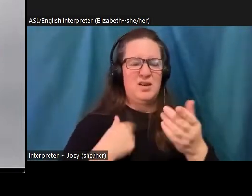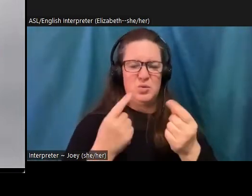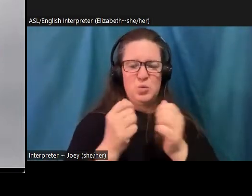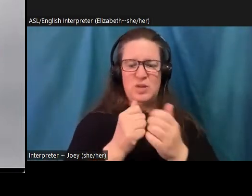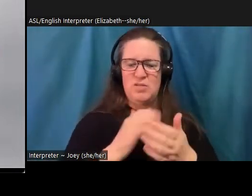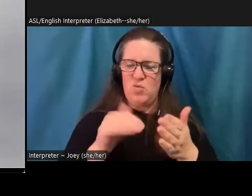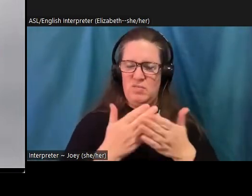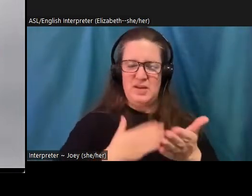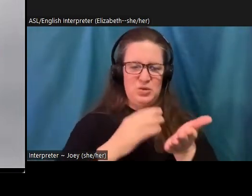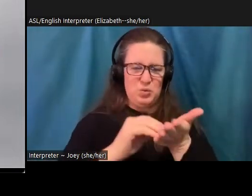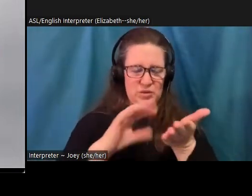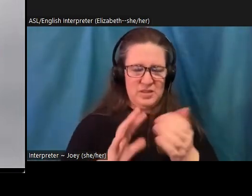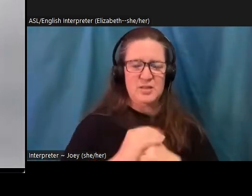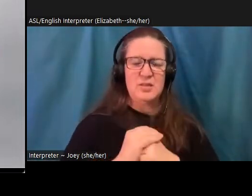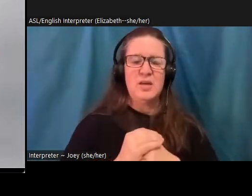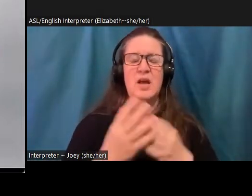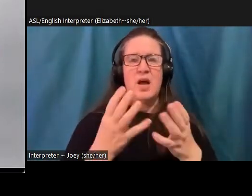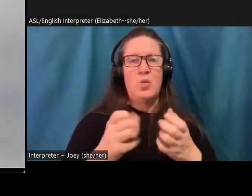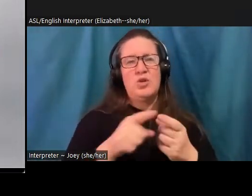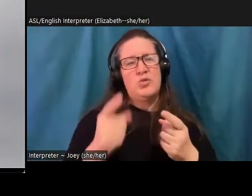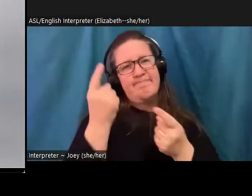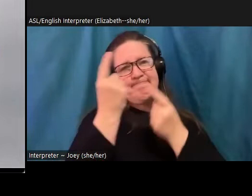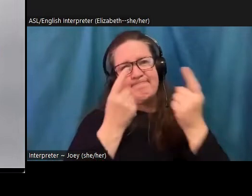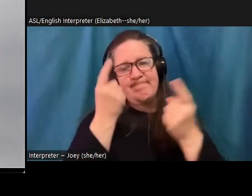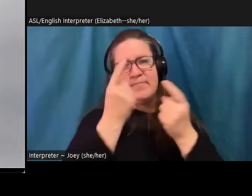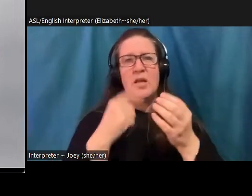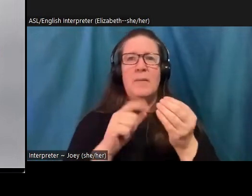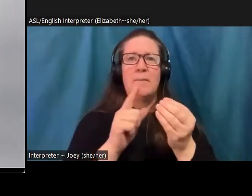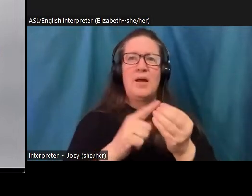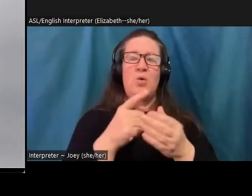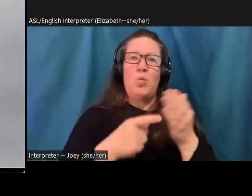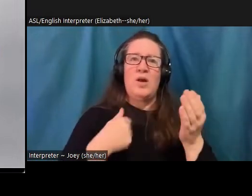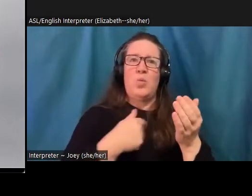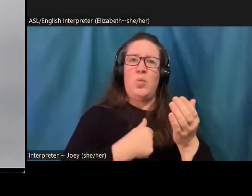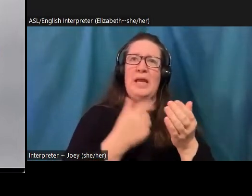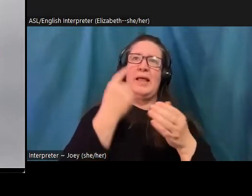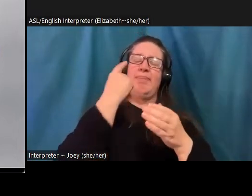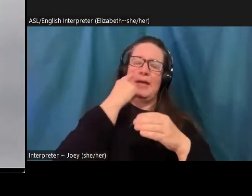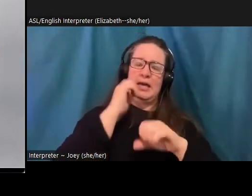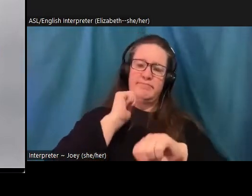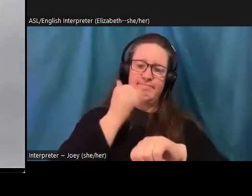try to reconsider some conventional assumptions about hope. So I'll do that. And then the final thing that I'll share